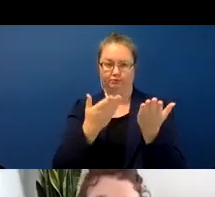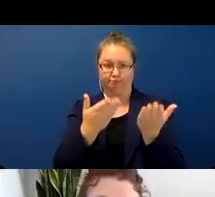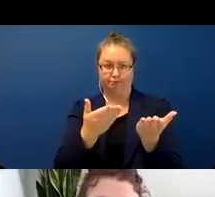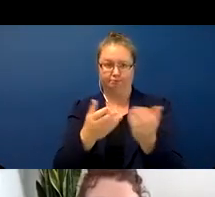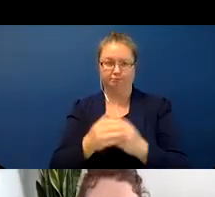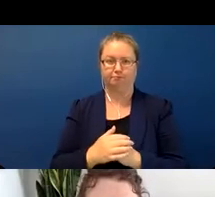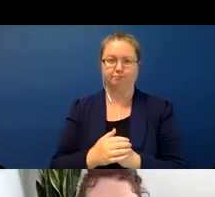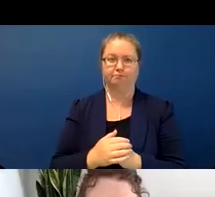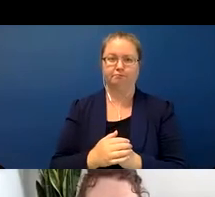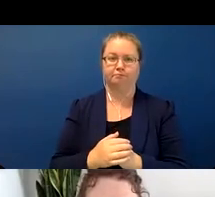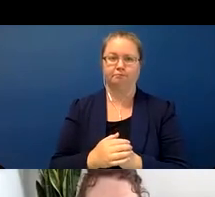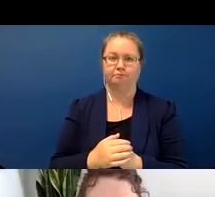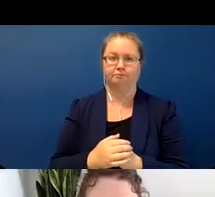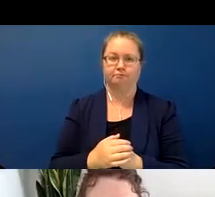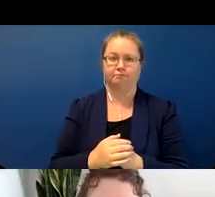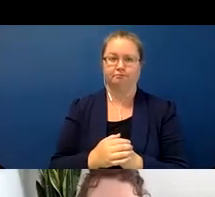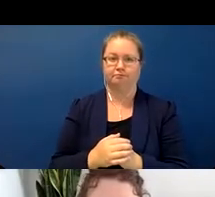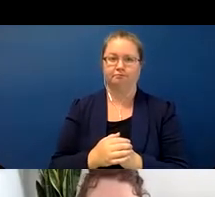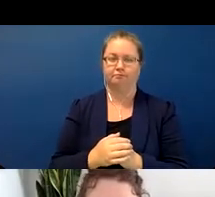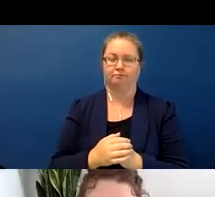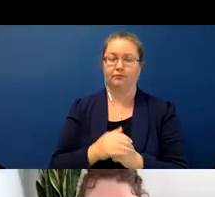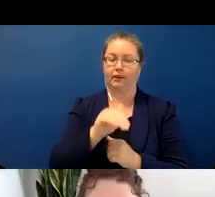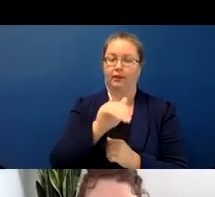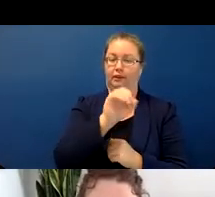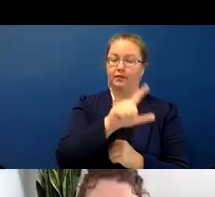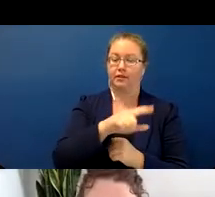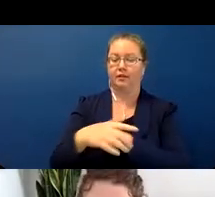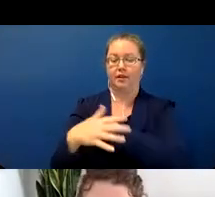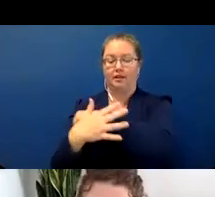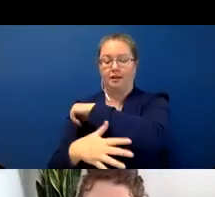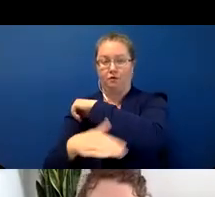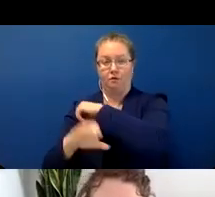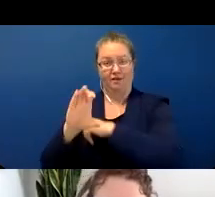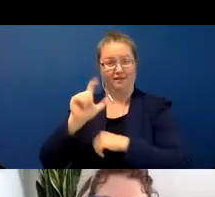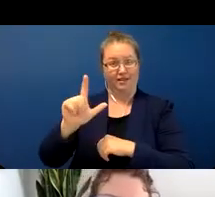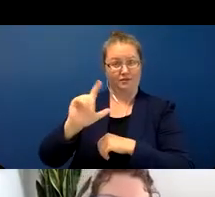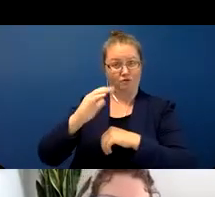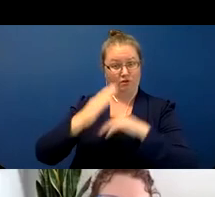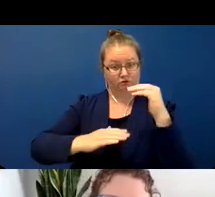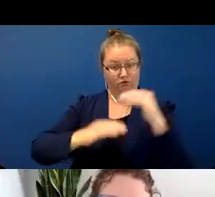constructions in ASL and Navajo similar or not?